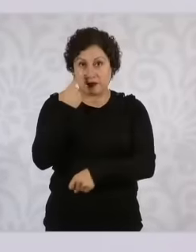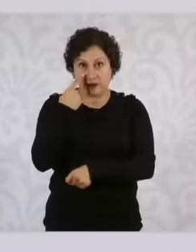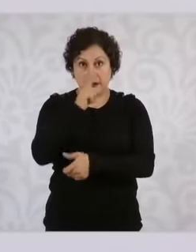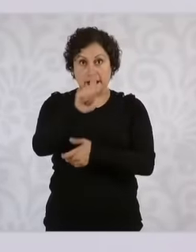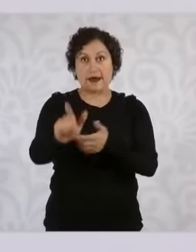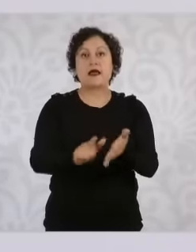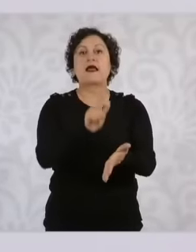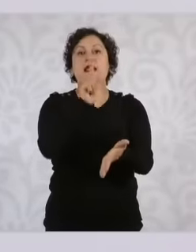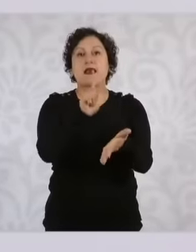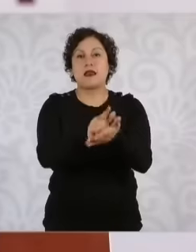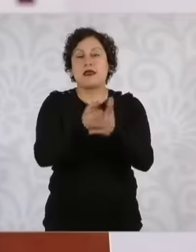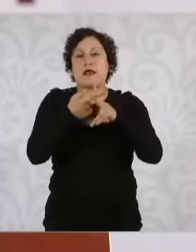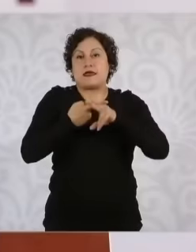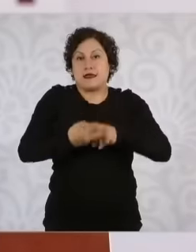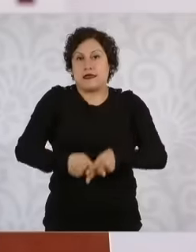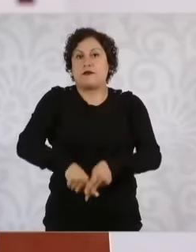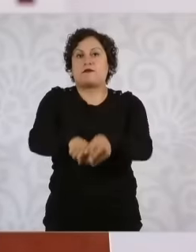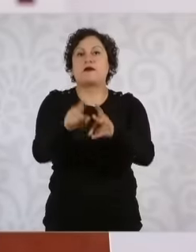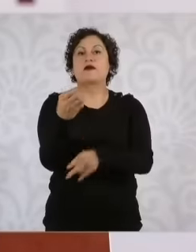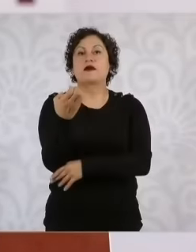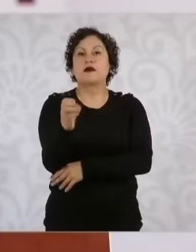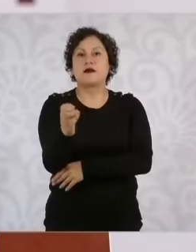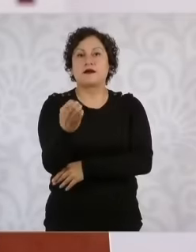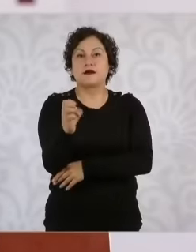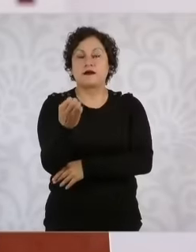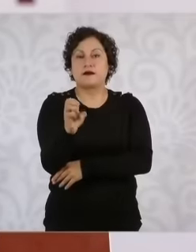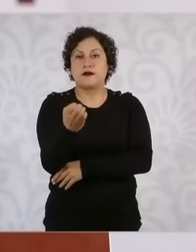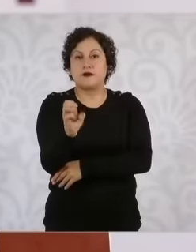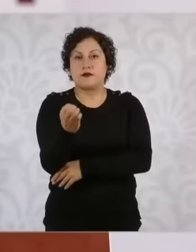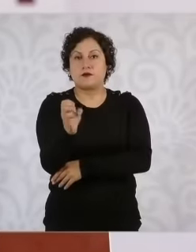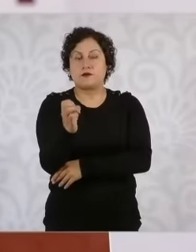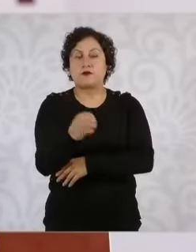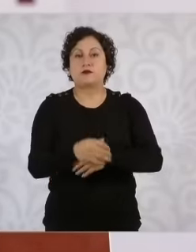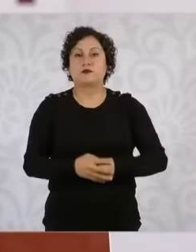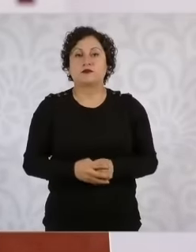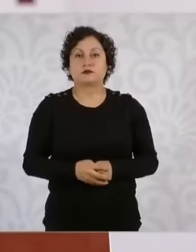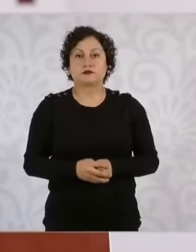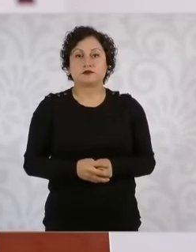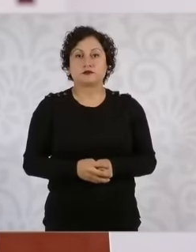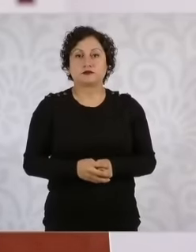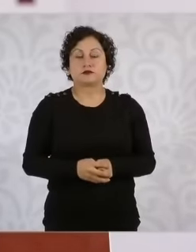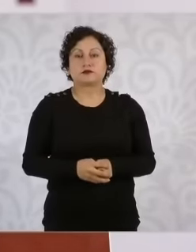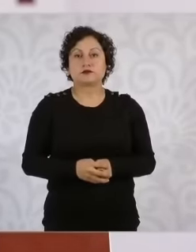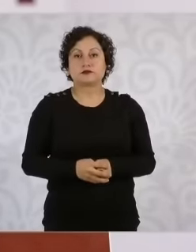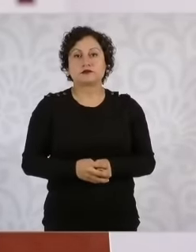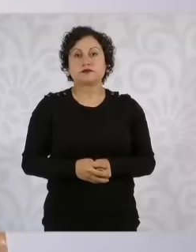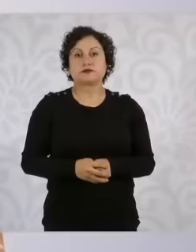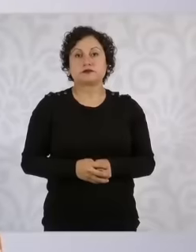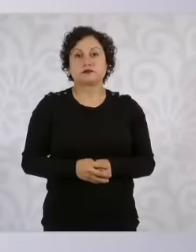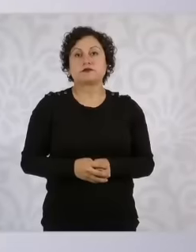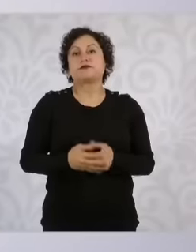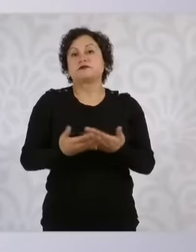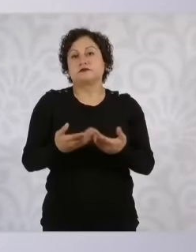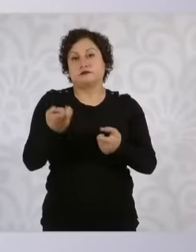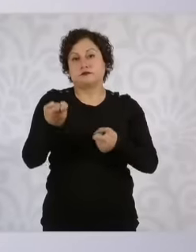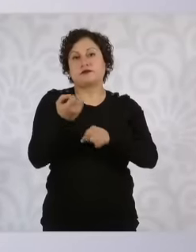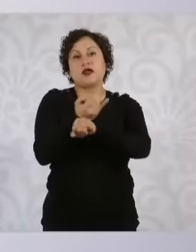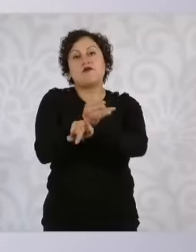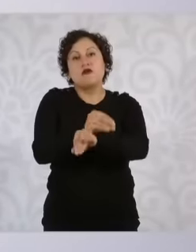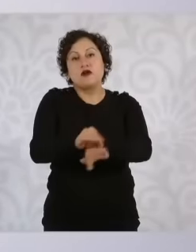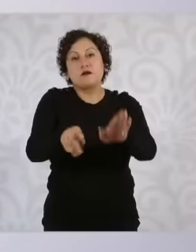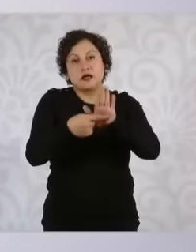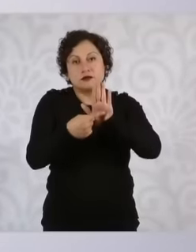operation from January hey there we are going to give all the information in any case It's